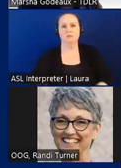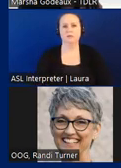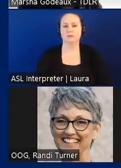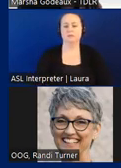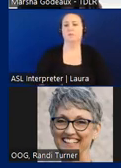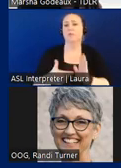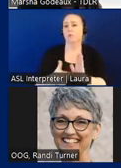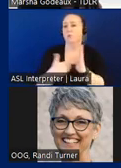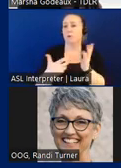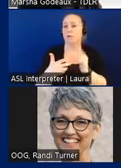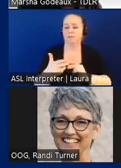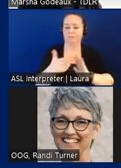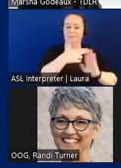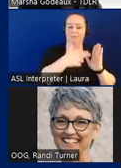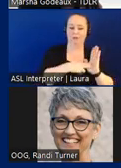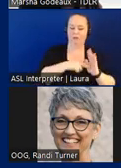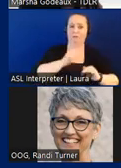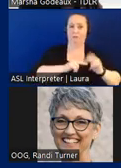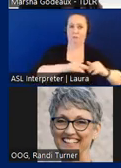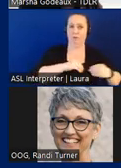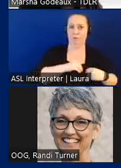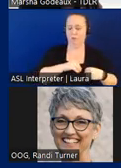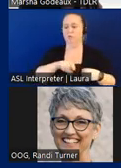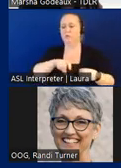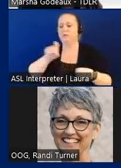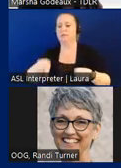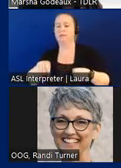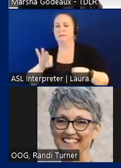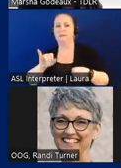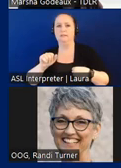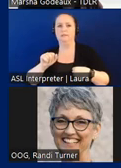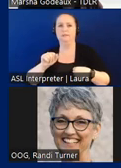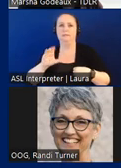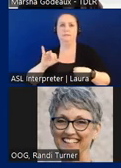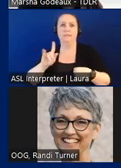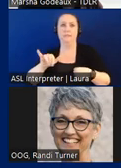the facility owner and the Texas Facilities Commission is for an annual amount of twelve